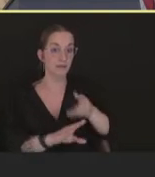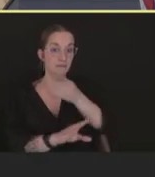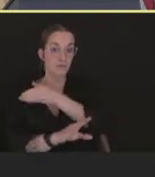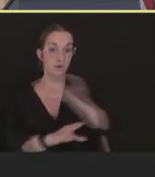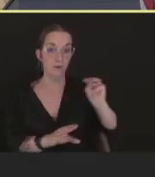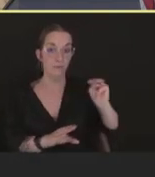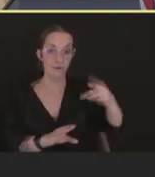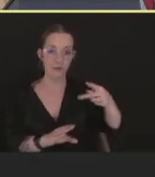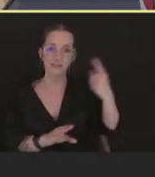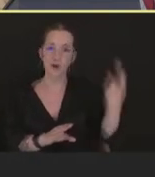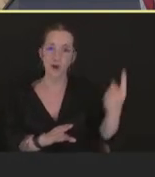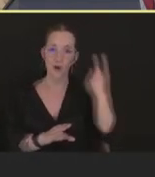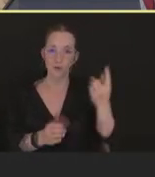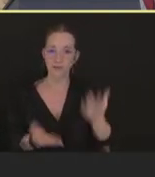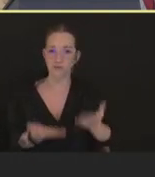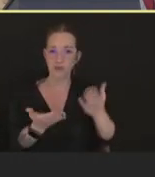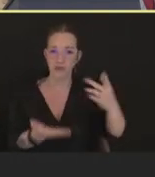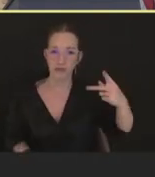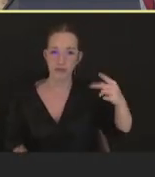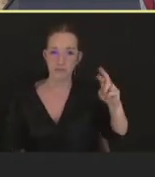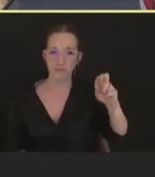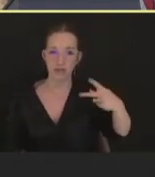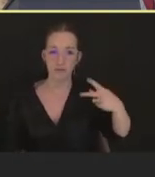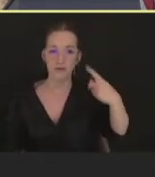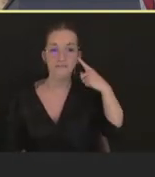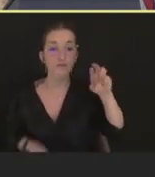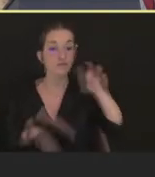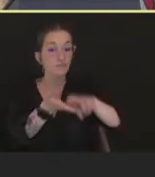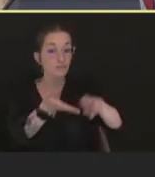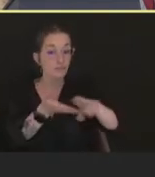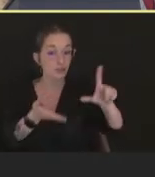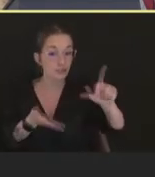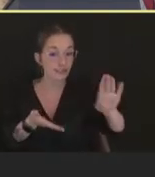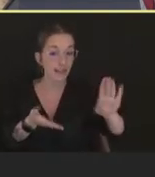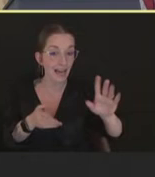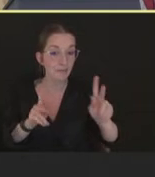and still recommends PrEP for research lab personnel working with orthopox viruses,